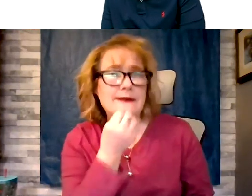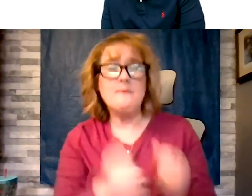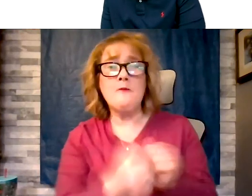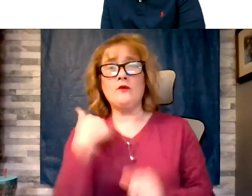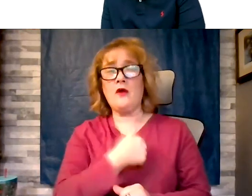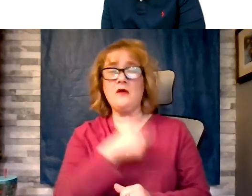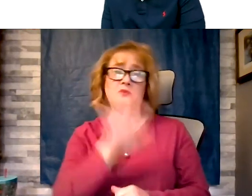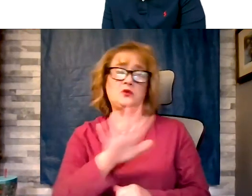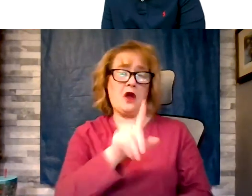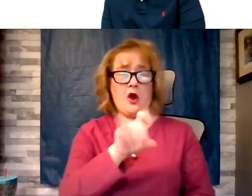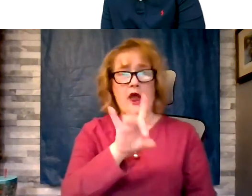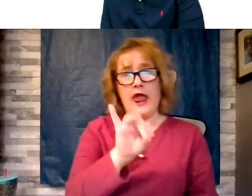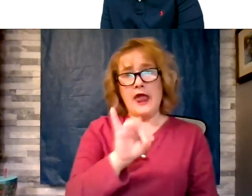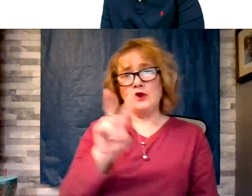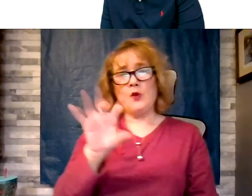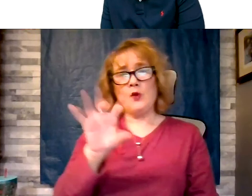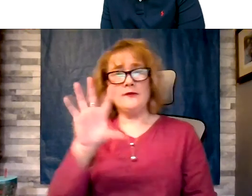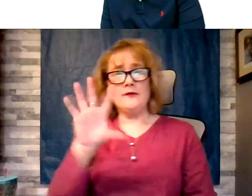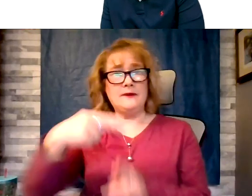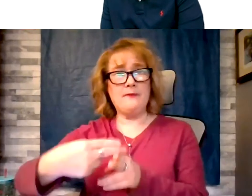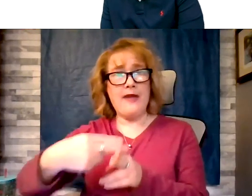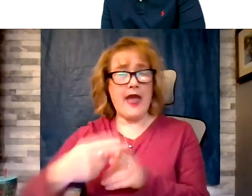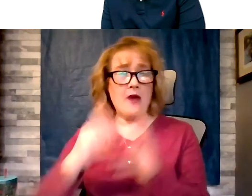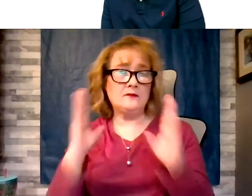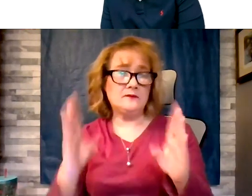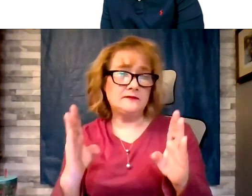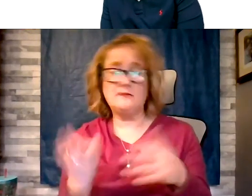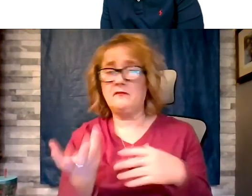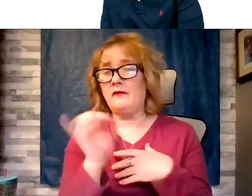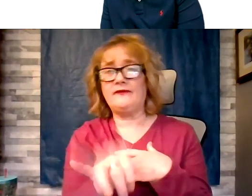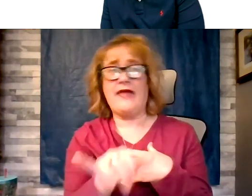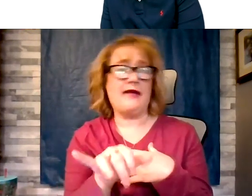that's going to be anywhere from